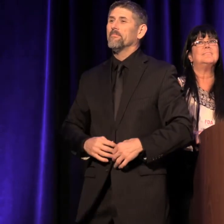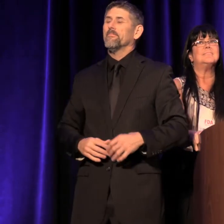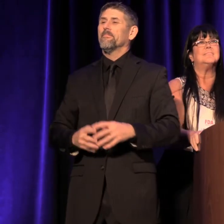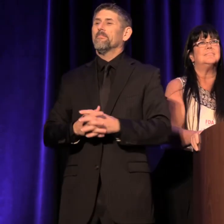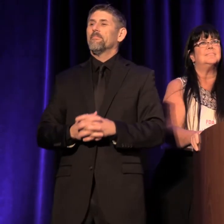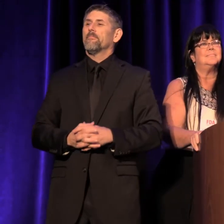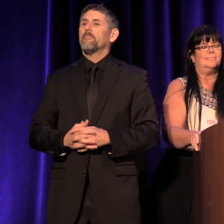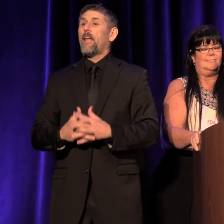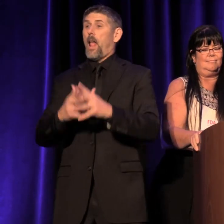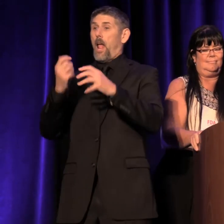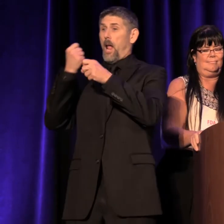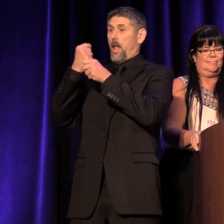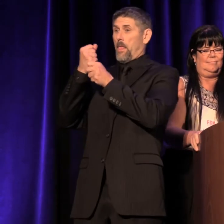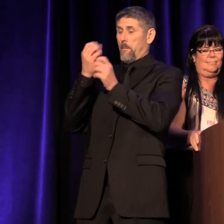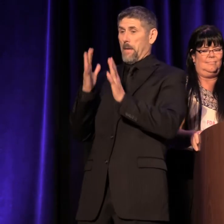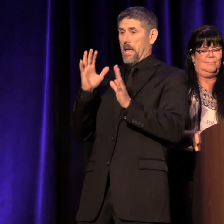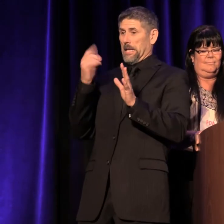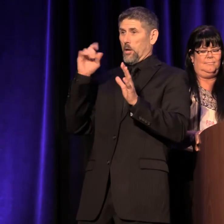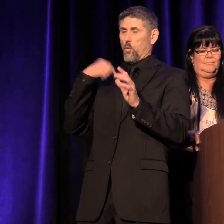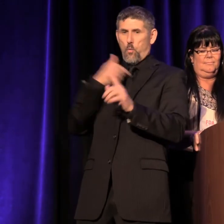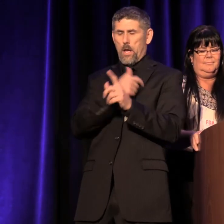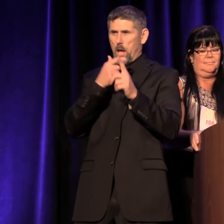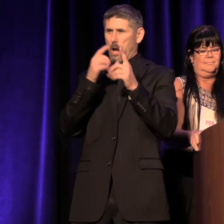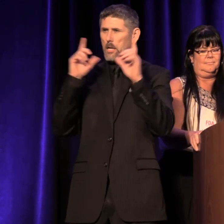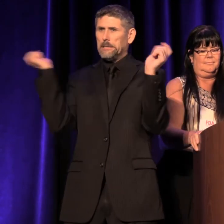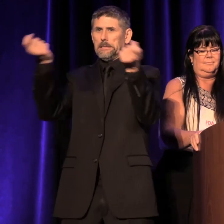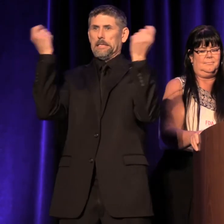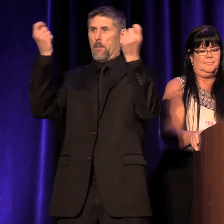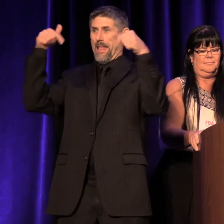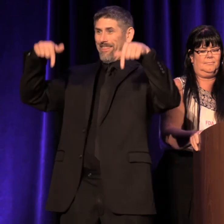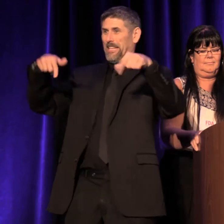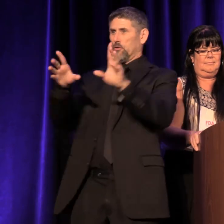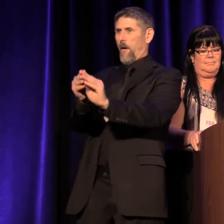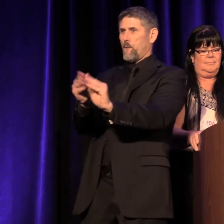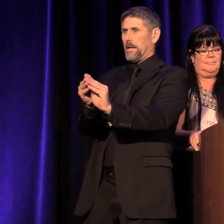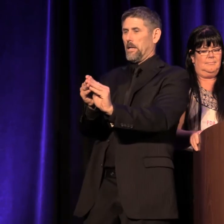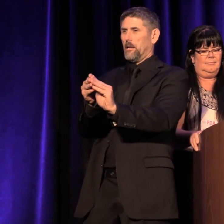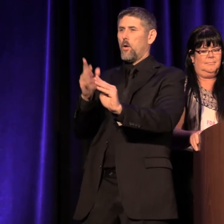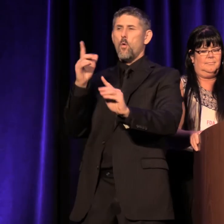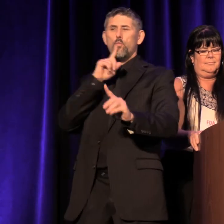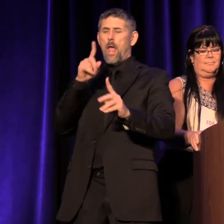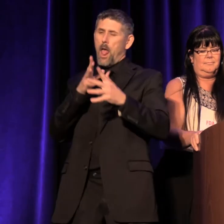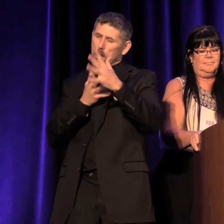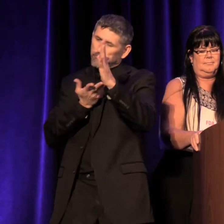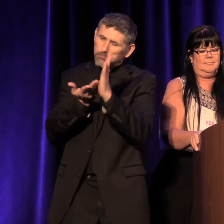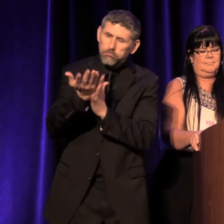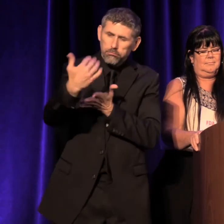The maker ethos that we're celebrating with this conference permeates our theater community